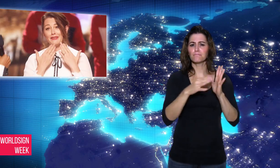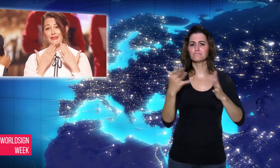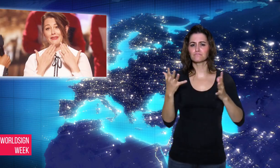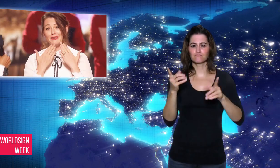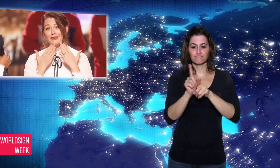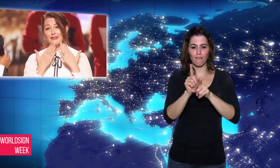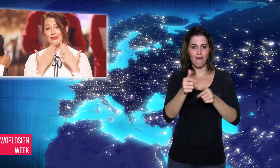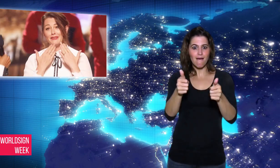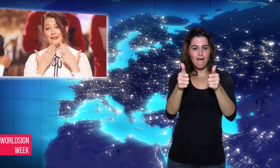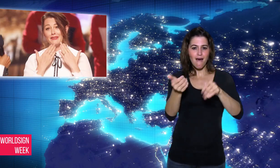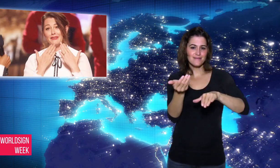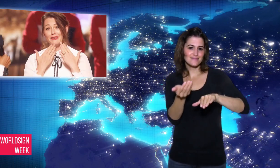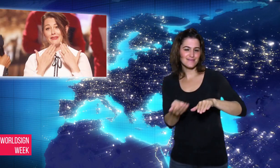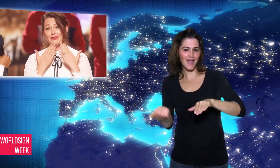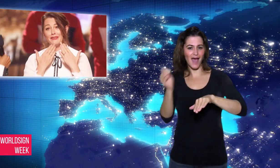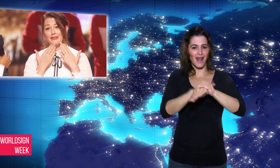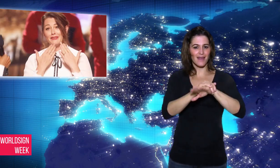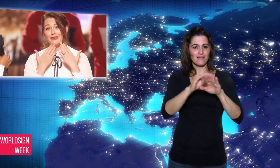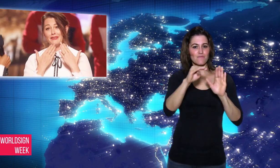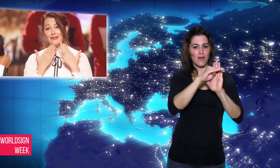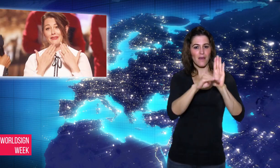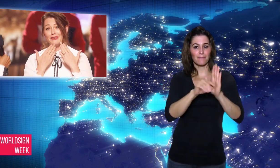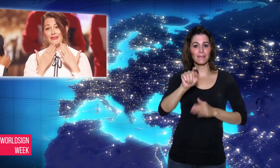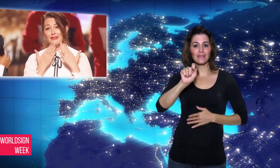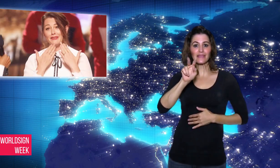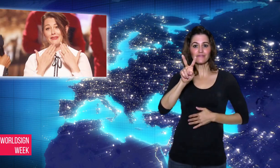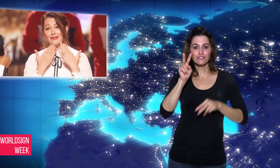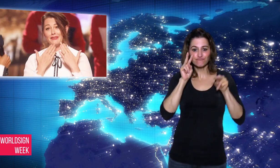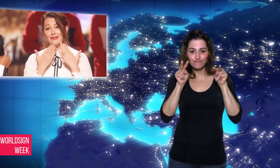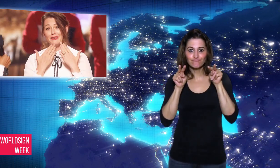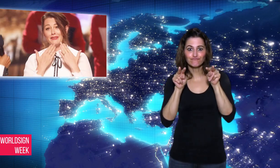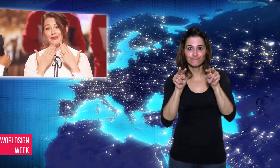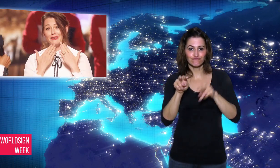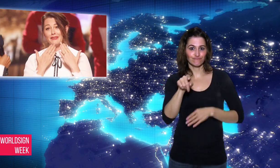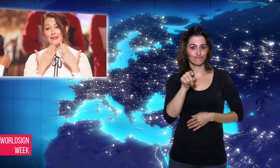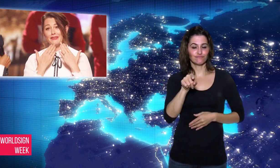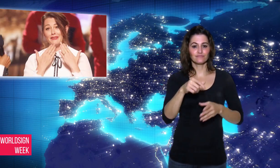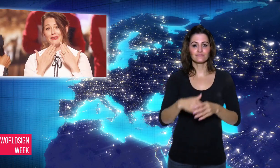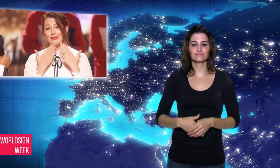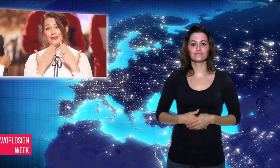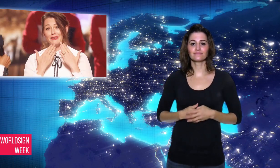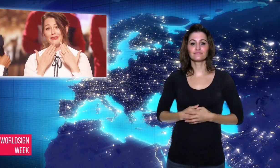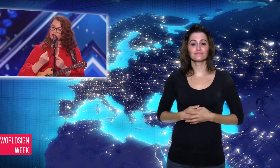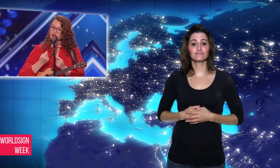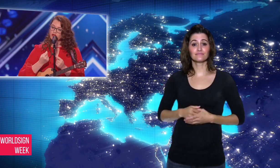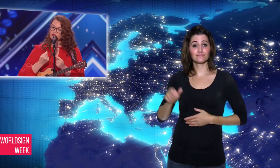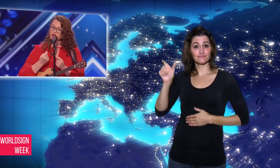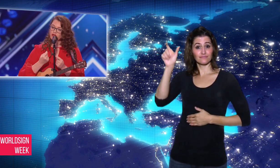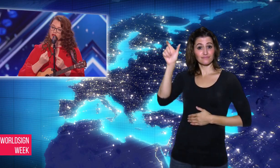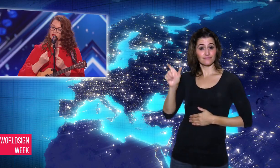Mandy lost her hearing when she was 18